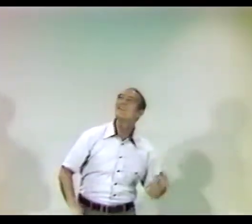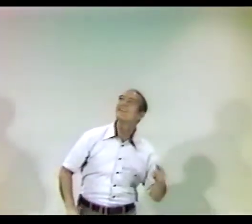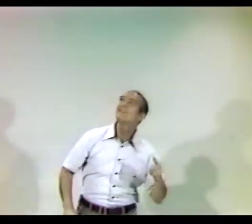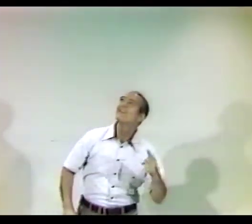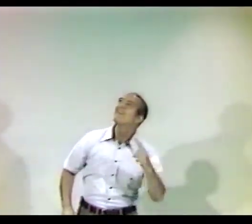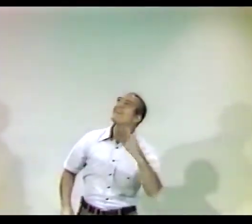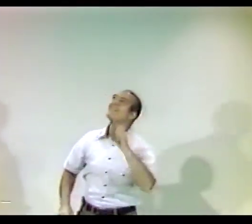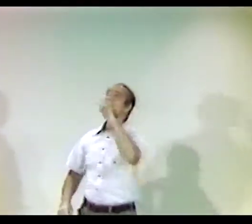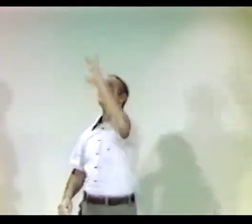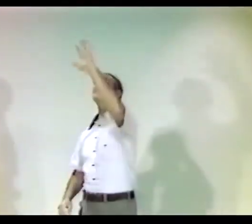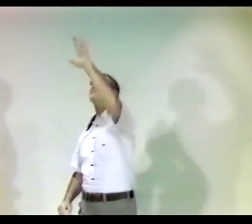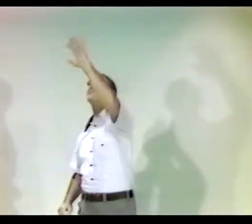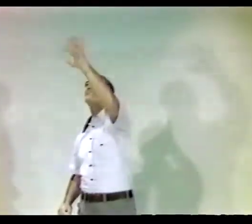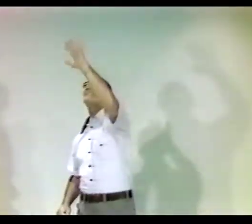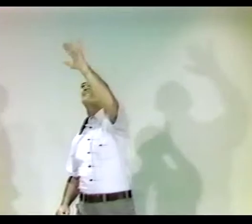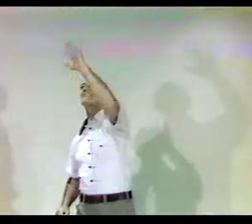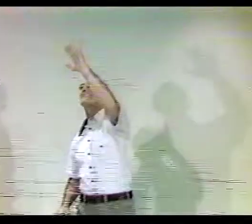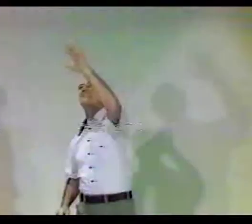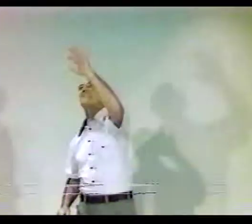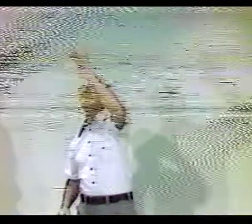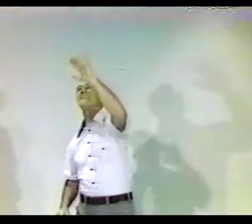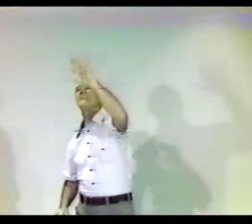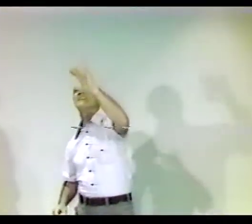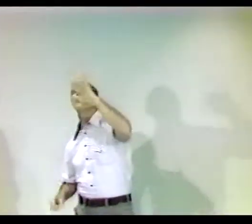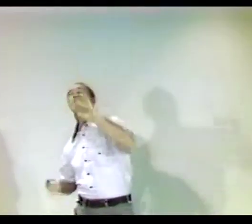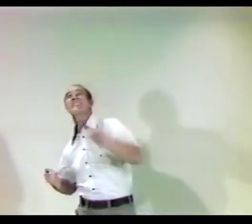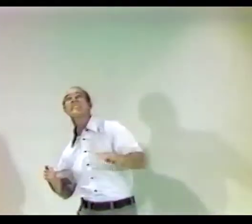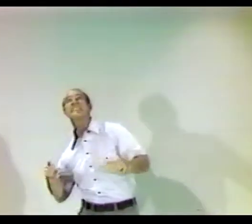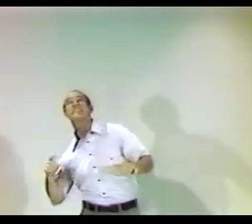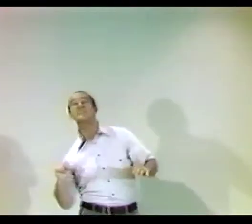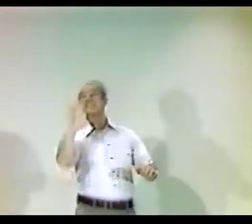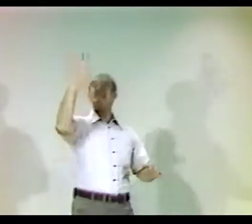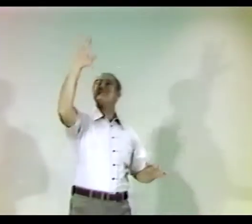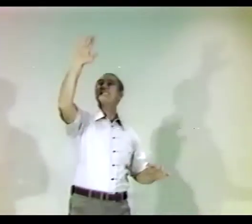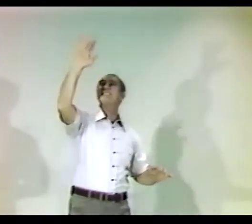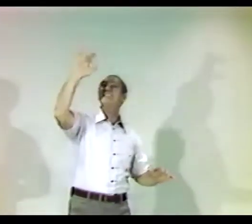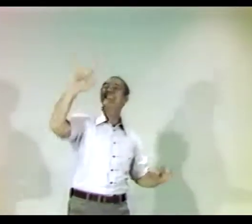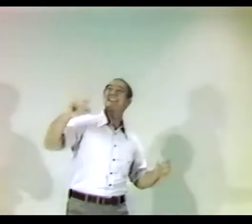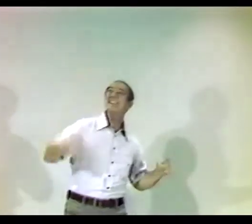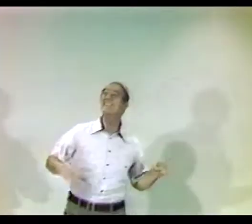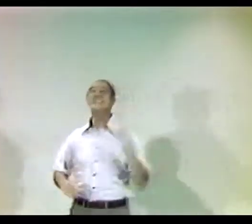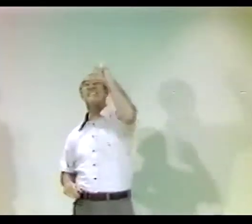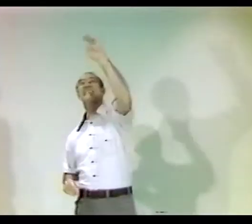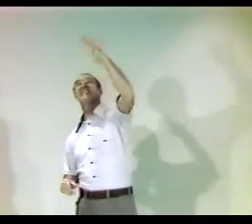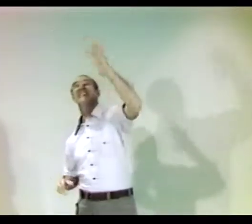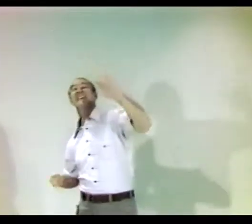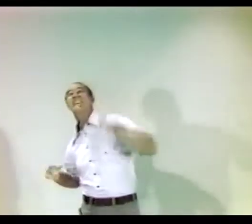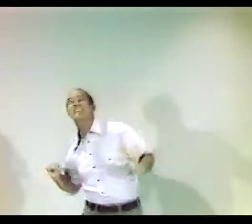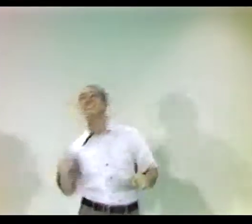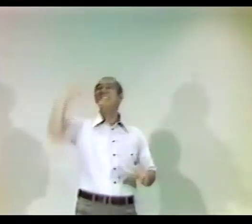EXPLODING, BURSTING, COLORFUL, HIGH IN THE SKY.